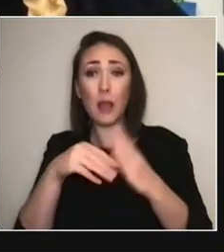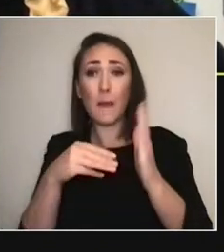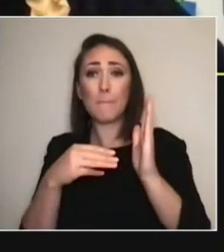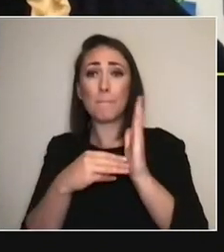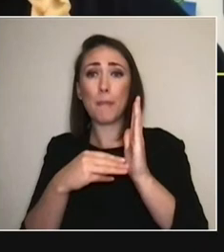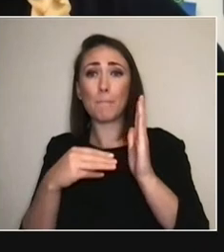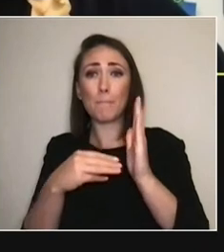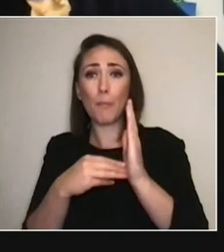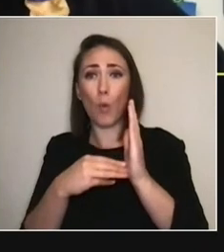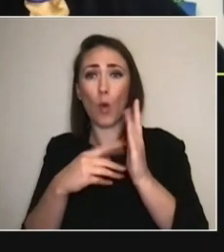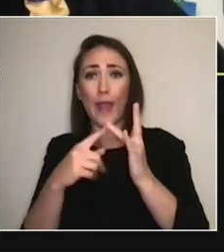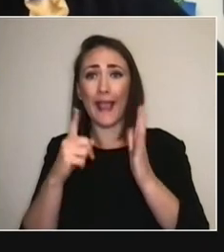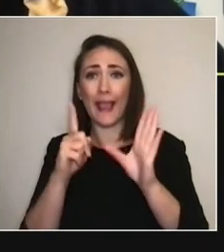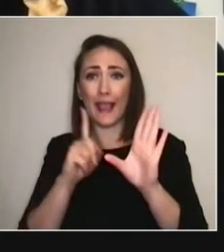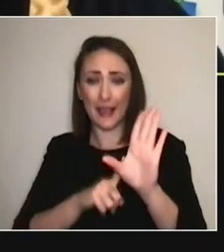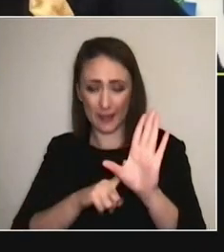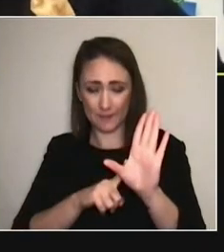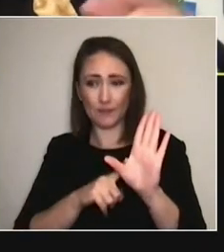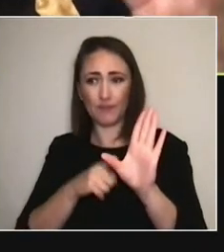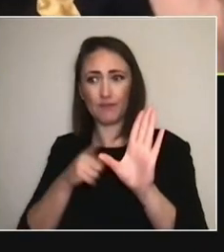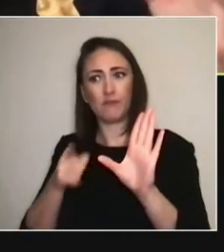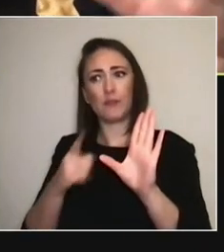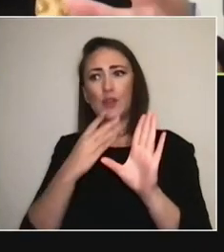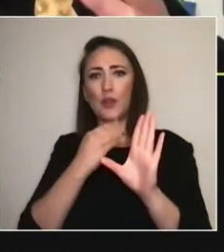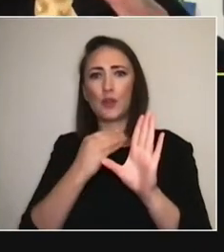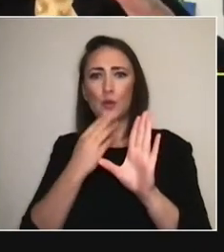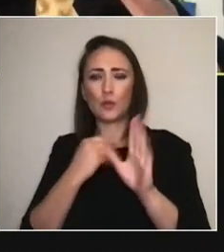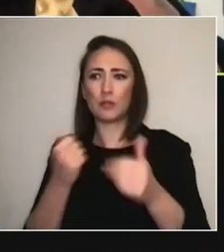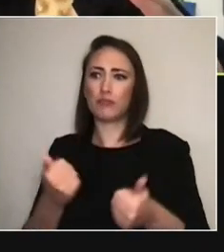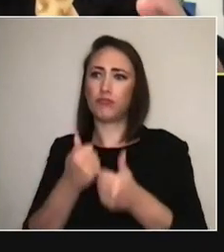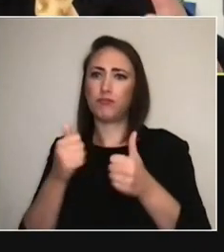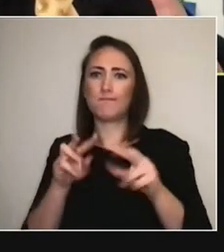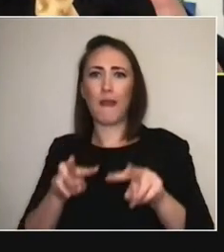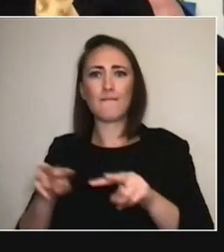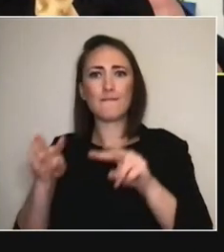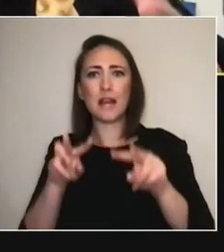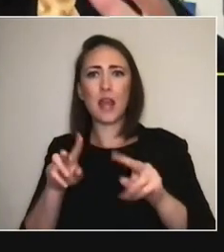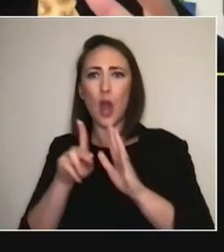one of our Collective members — has in terms of using video to kind of...